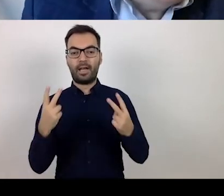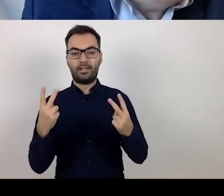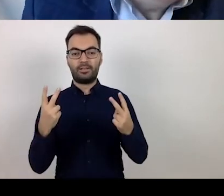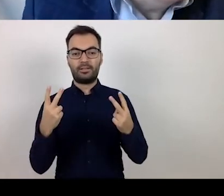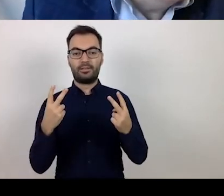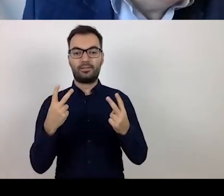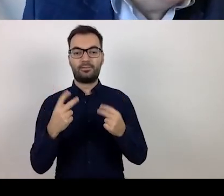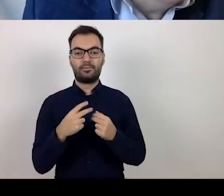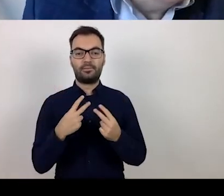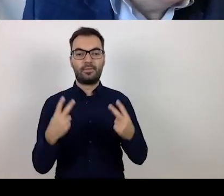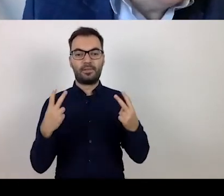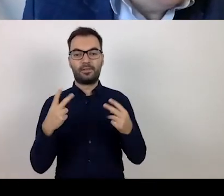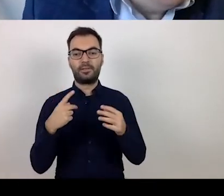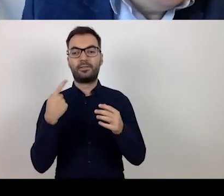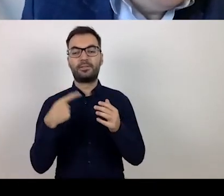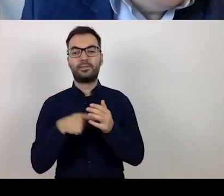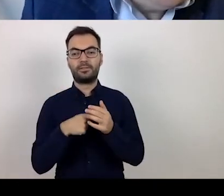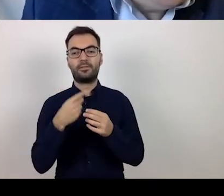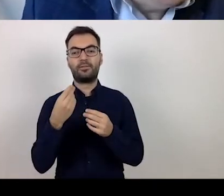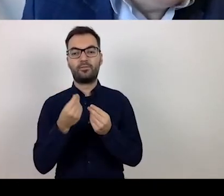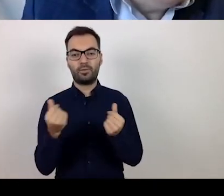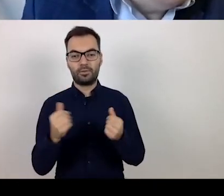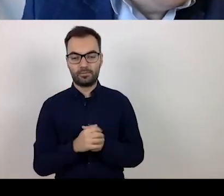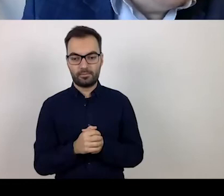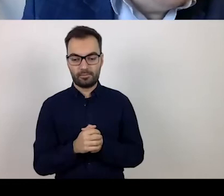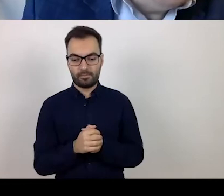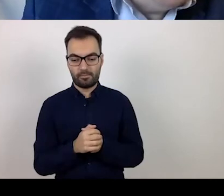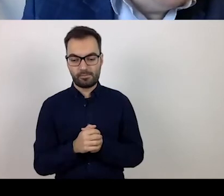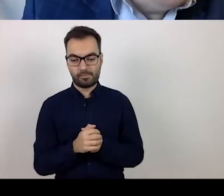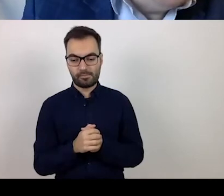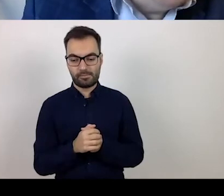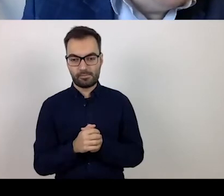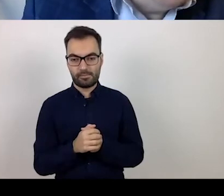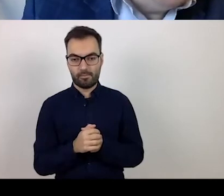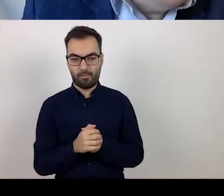concerning the funds in the Warmińsko-Mazurskie Voivodeship,